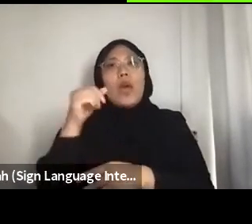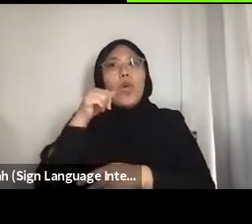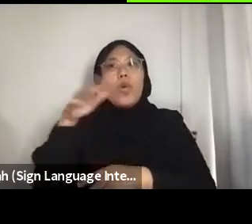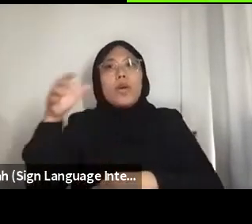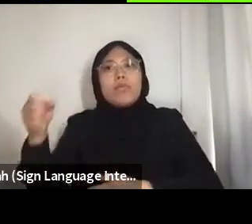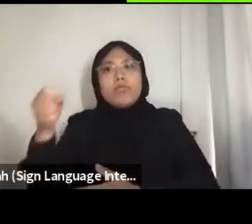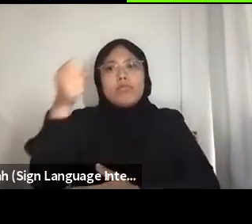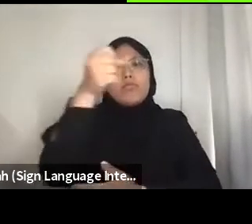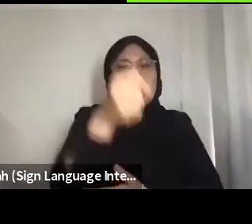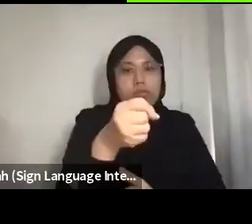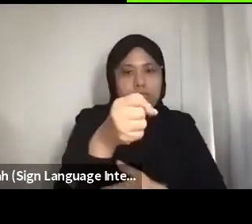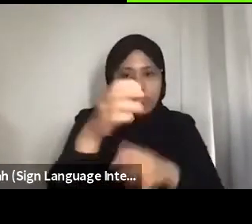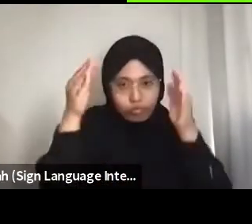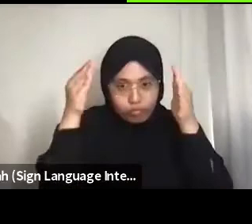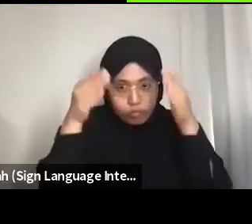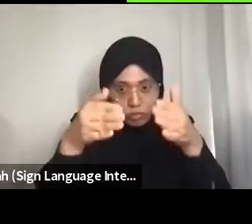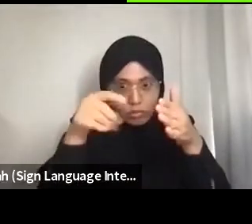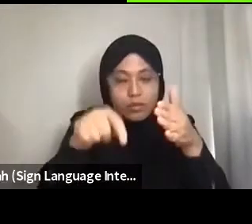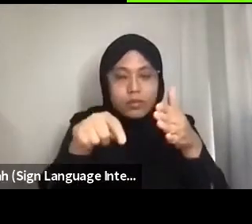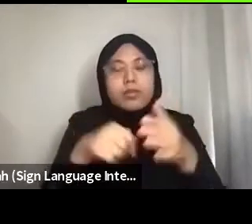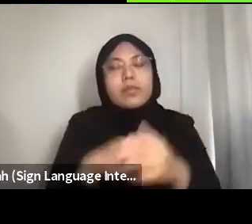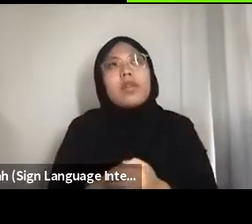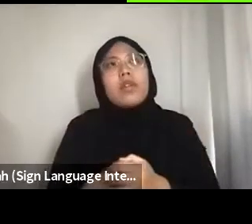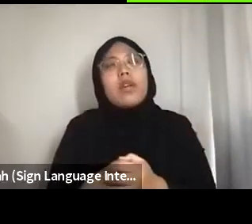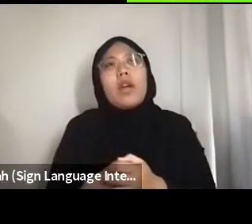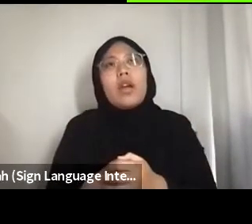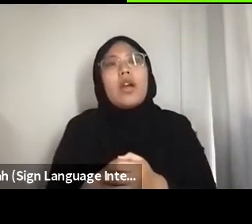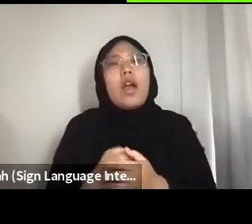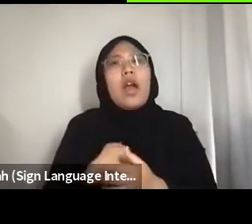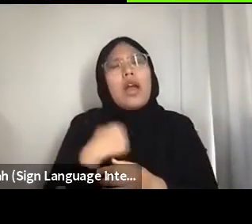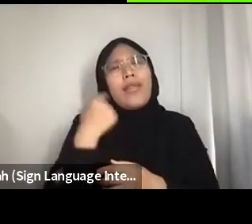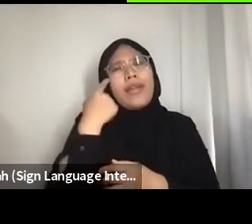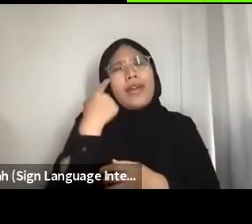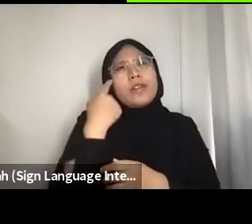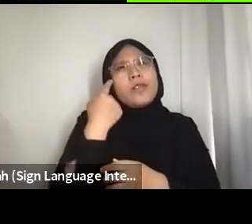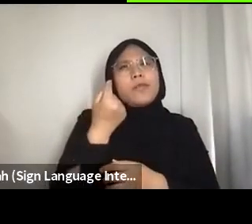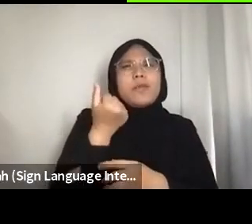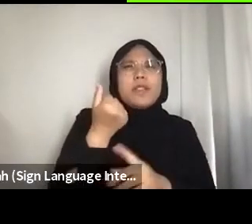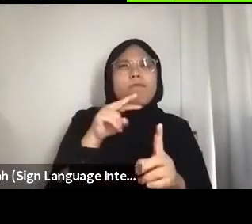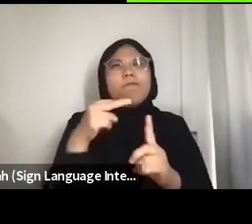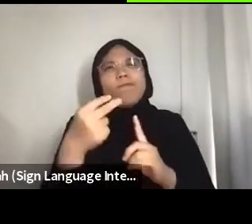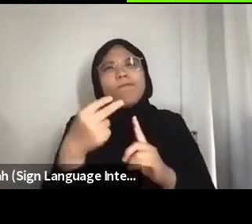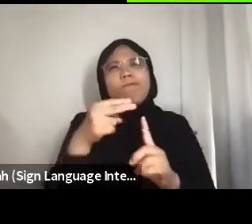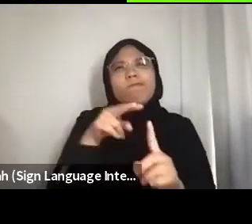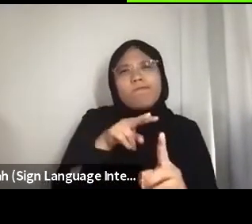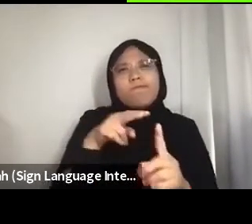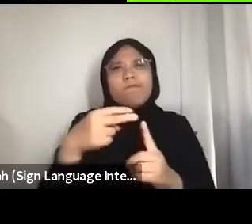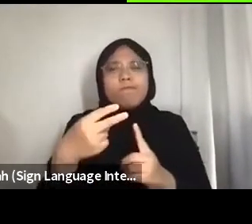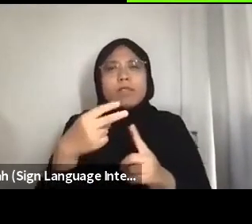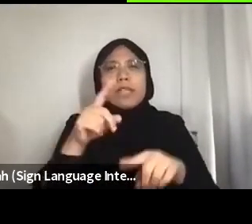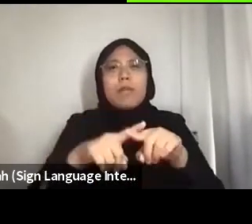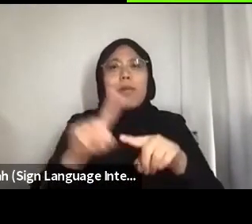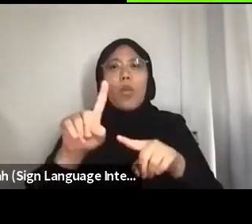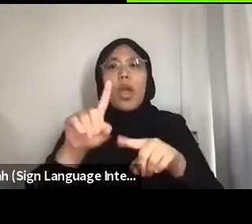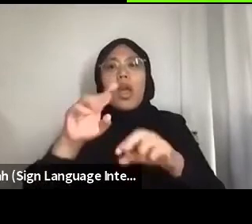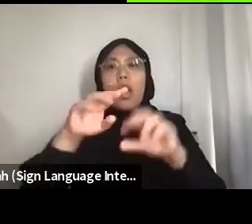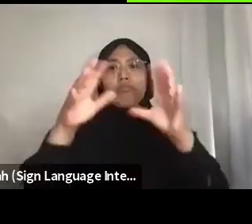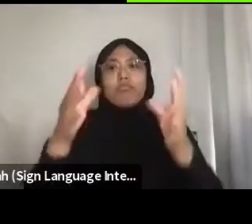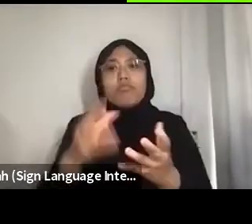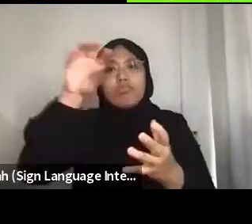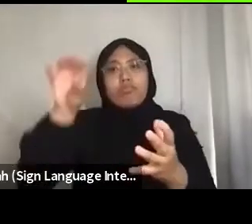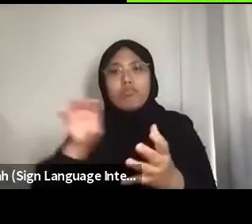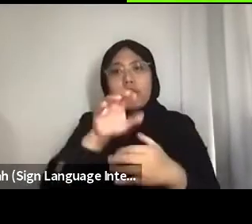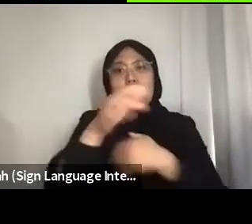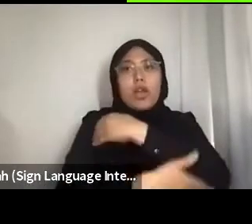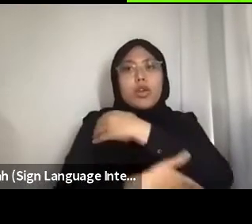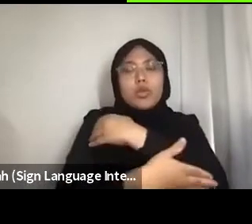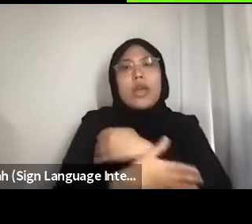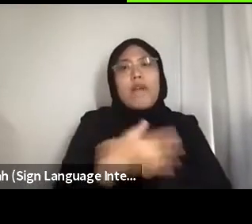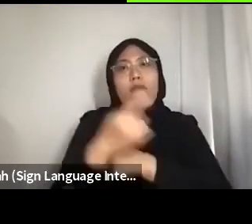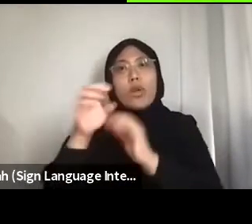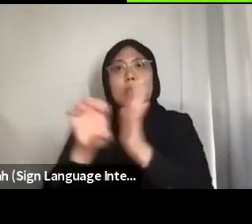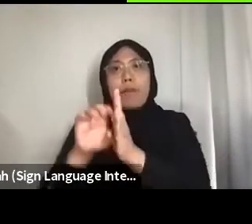I think it would differ depending on where you are in the world. In Malaysia, for example, the woman really is at the centre of everything–